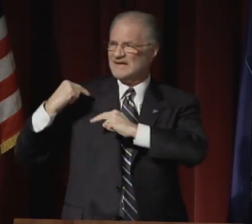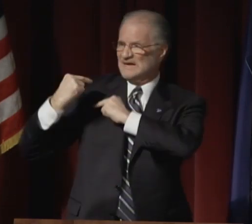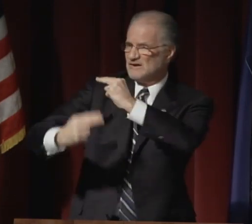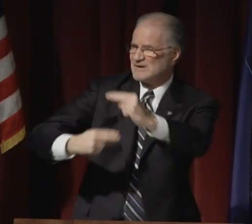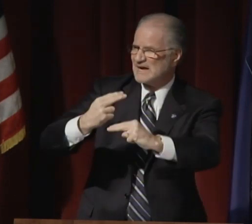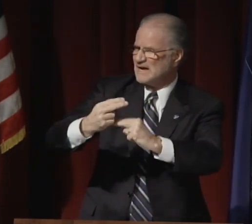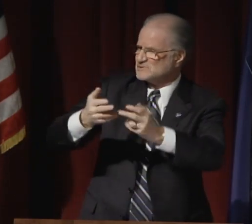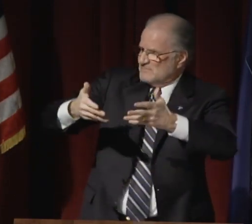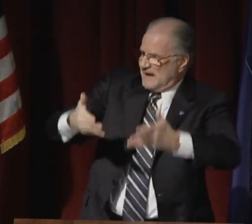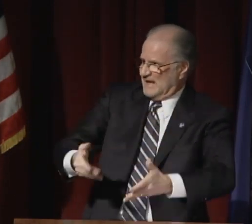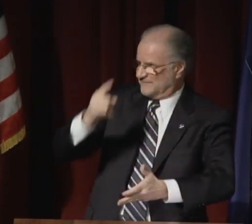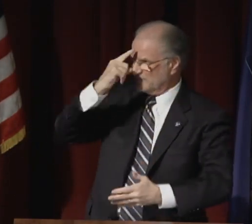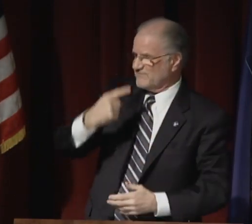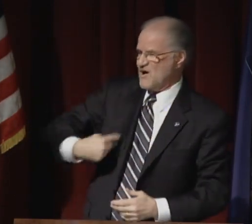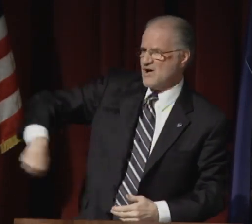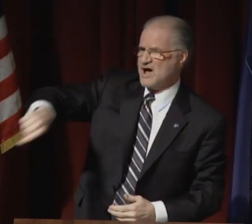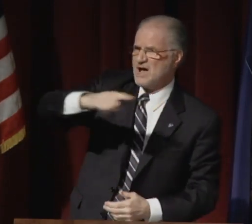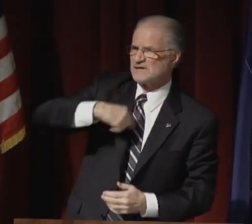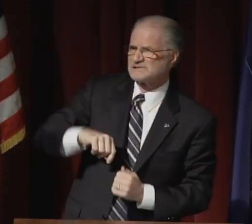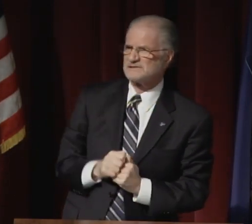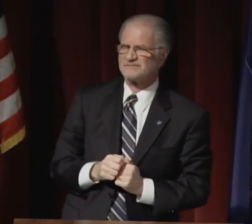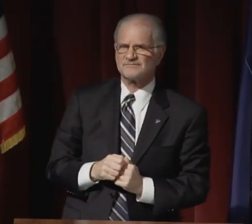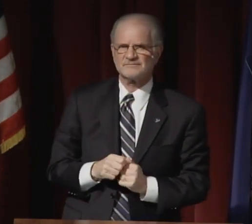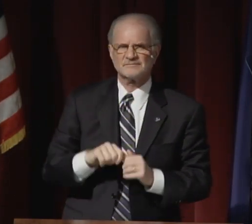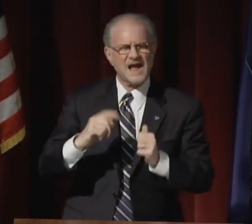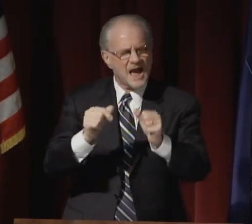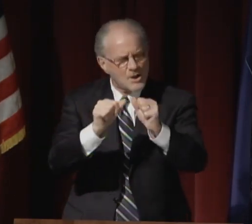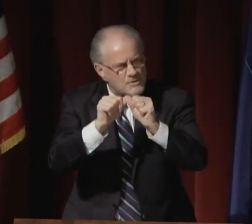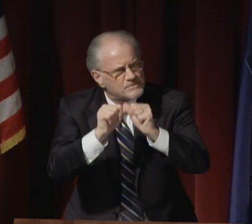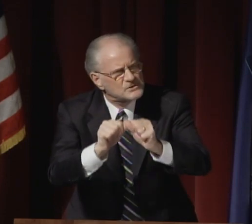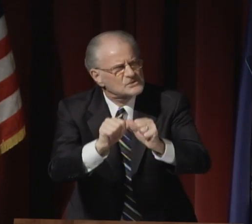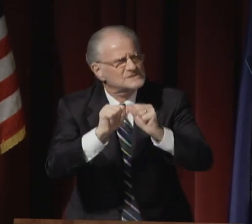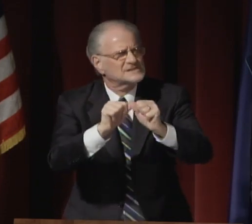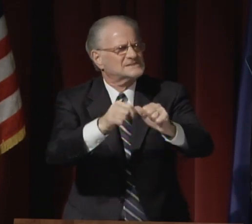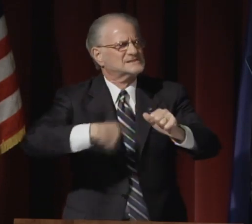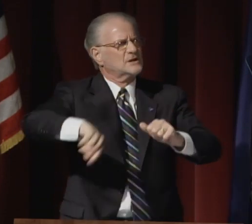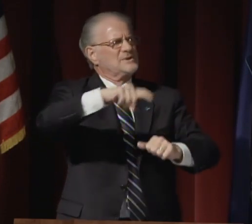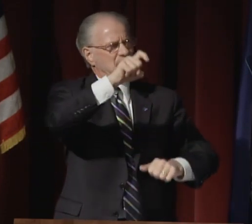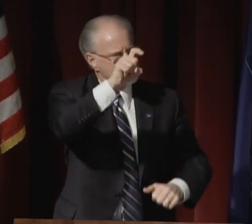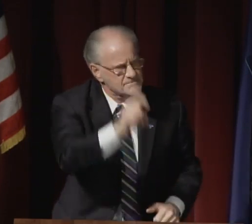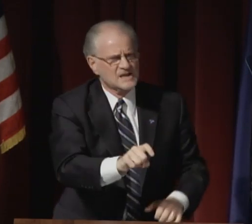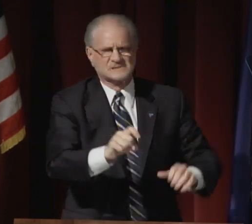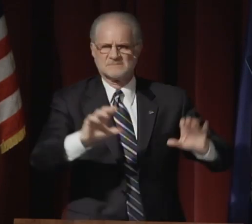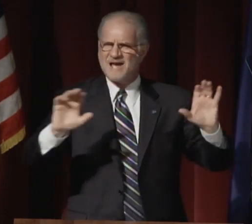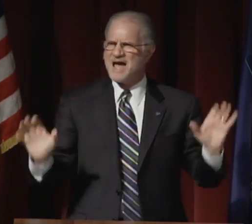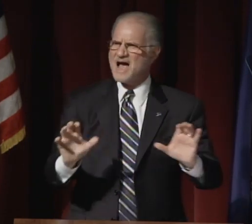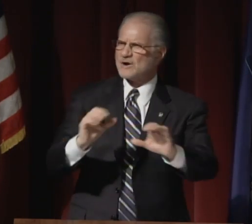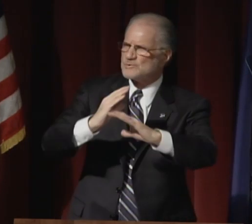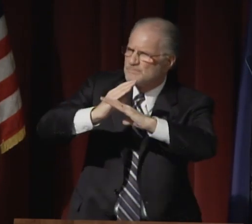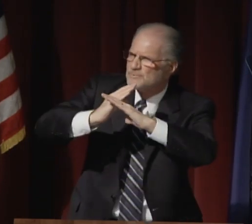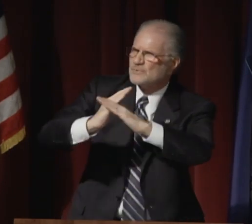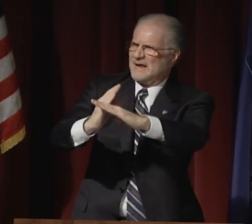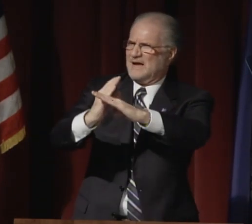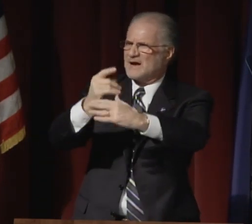And we must become guardians of the heritage left for us.